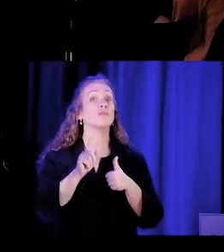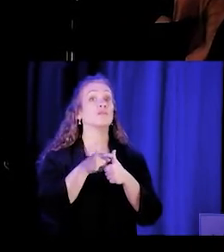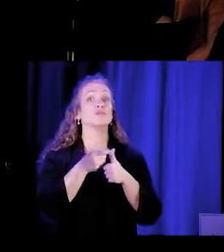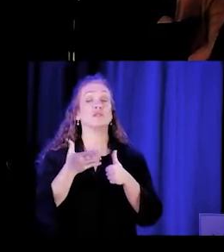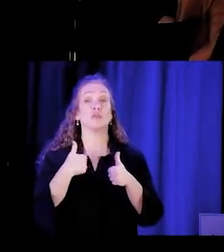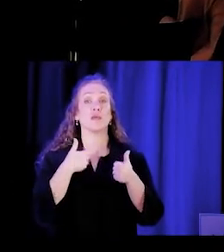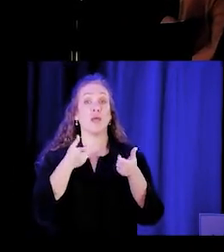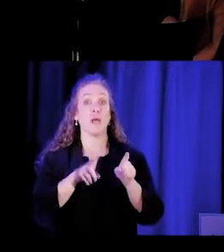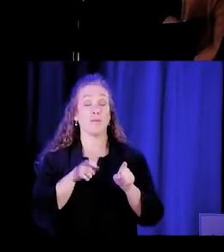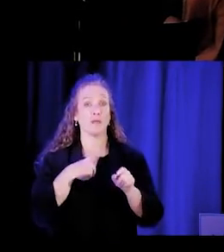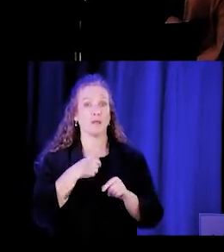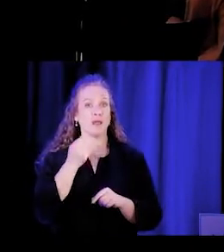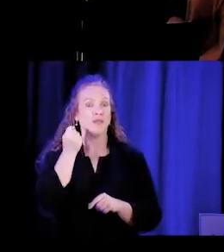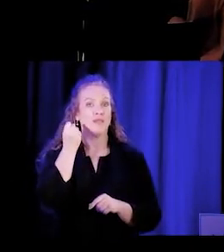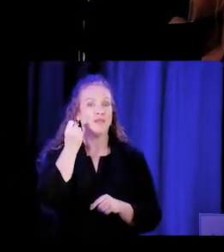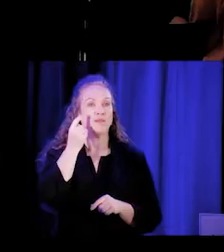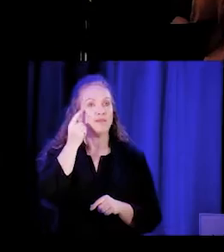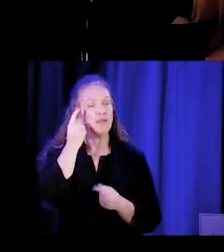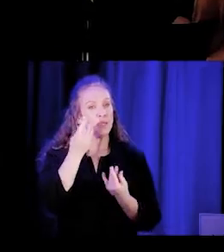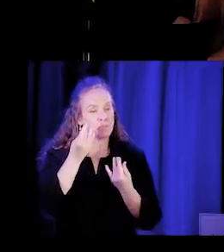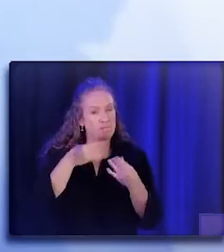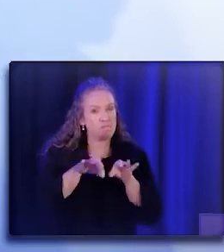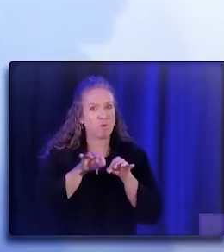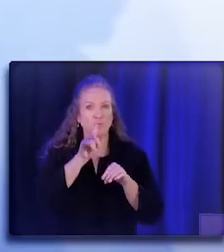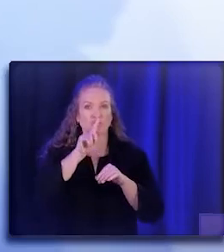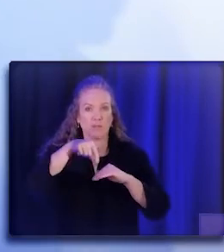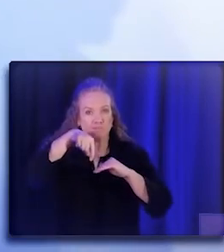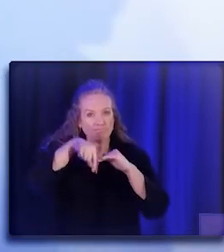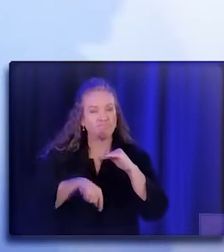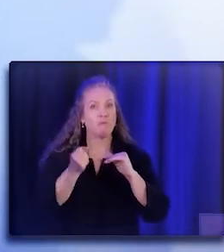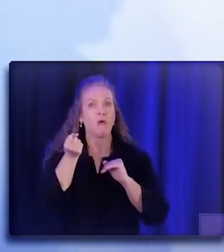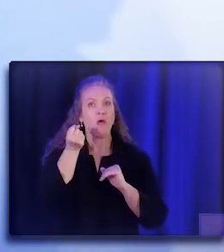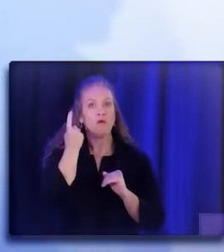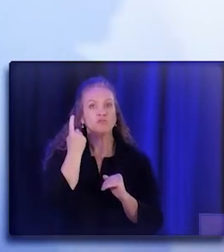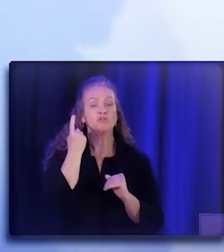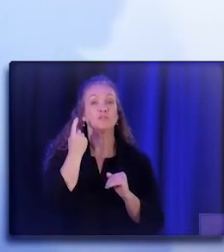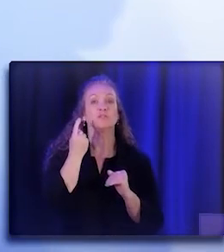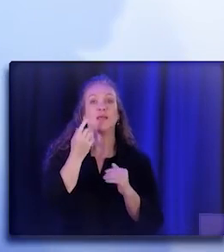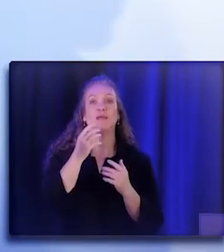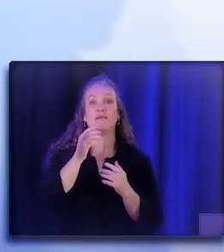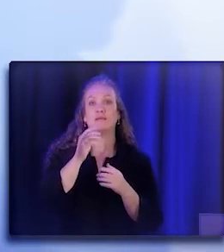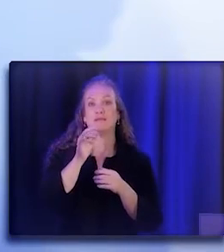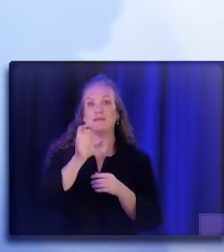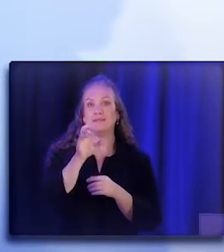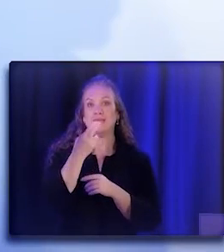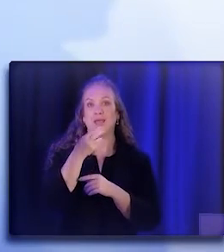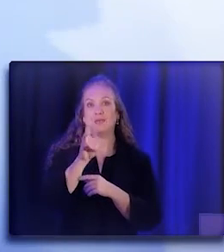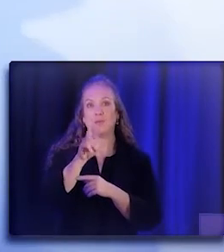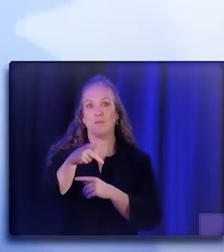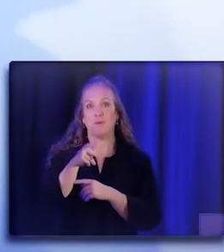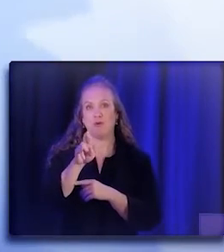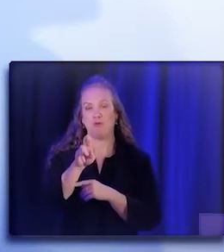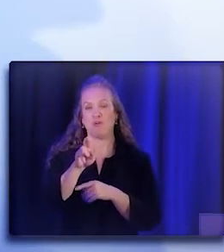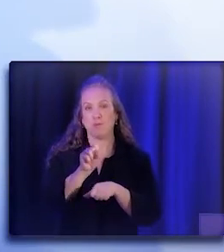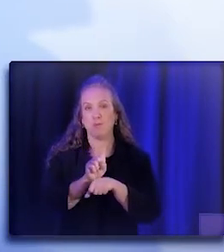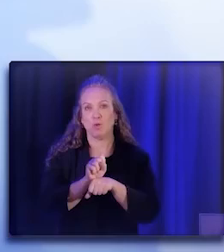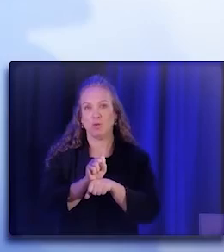is really understand the work of the CHW. Many of our supervisors, they have been Promotores. I mean, they have been doing the work in the field,